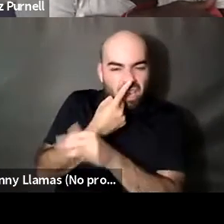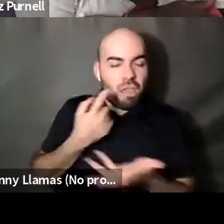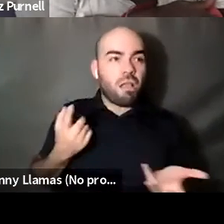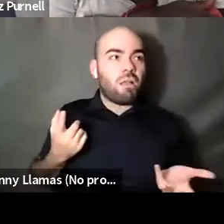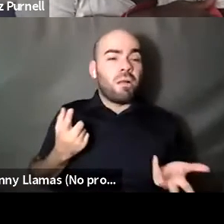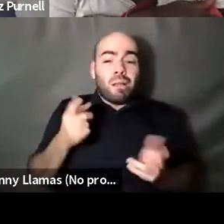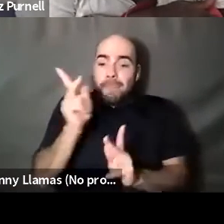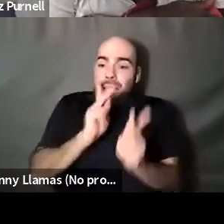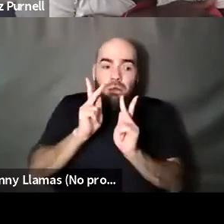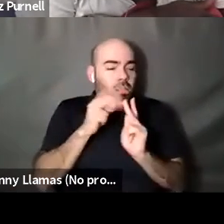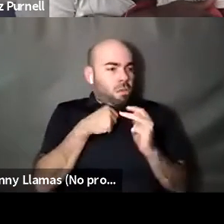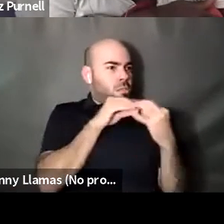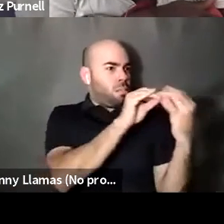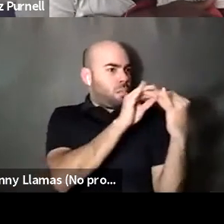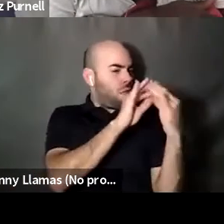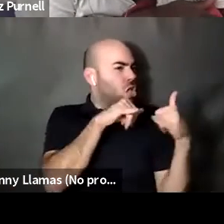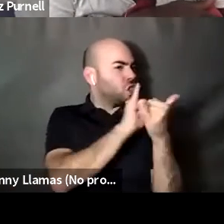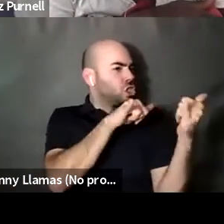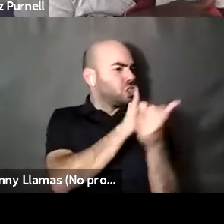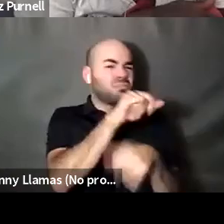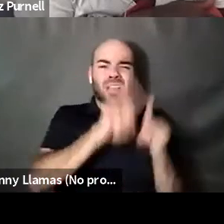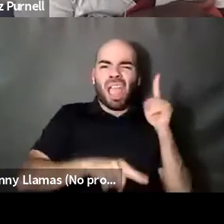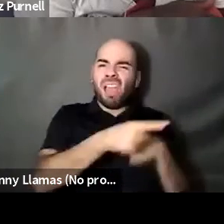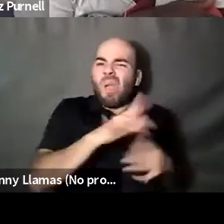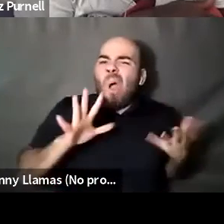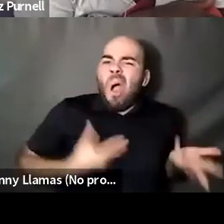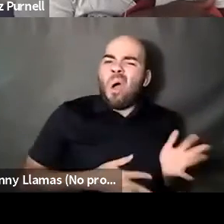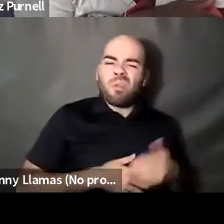Randa Jarrar she/they: You just cannot fight with people who are biased against you and hate you anyway. Right.